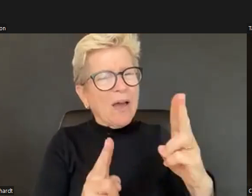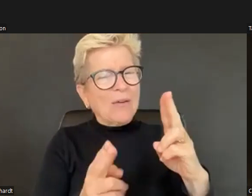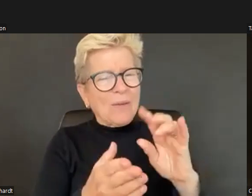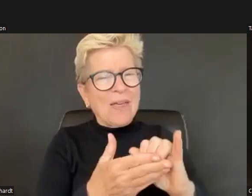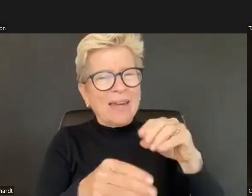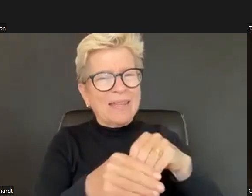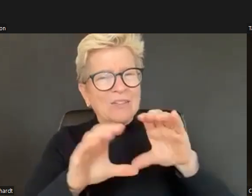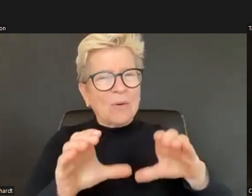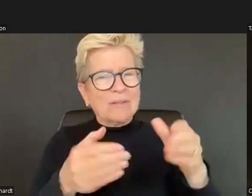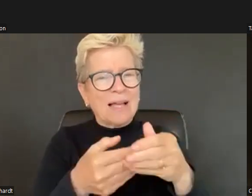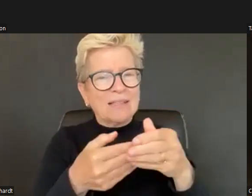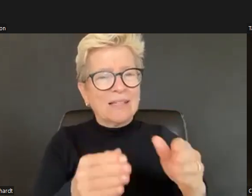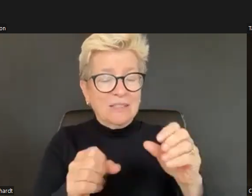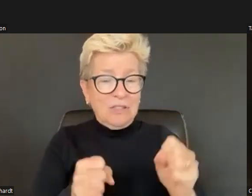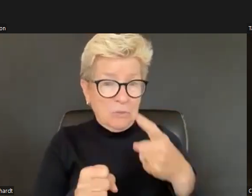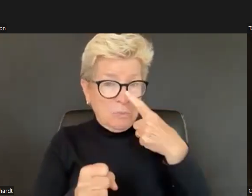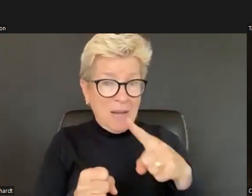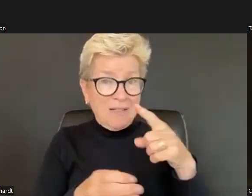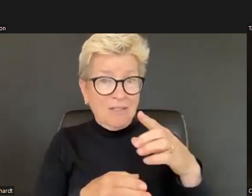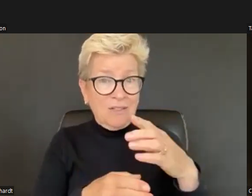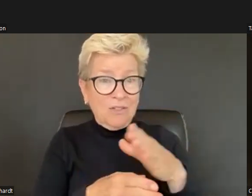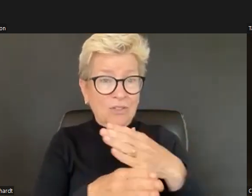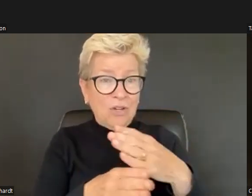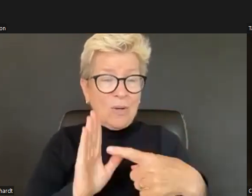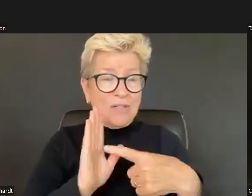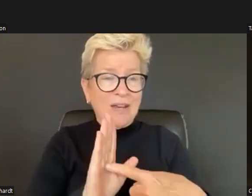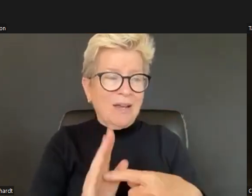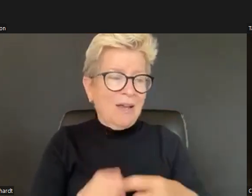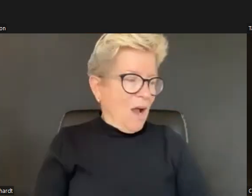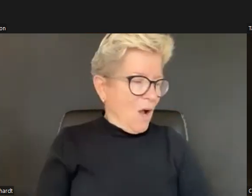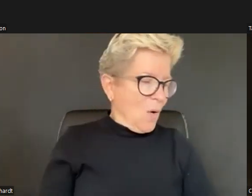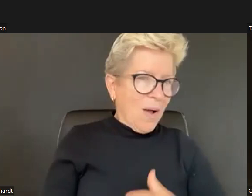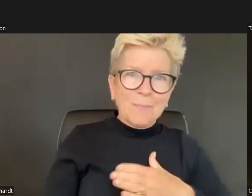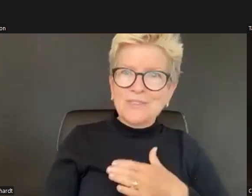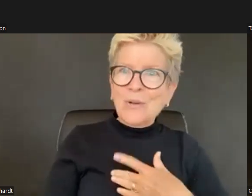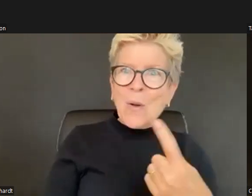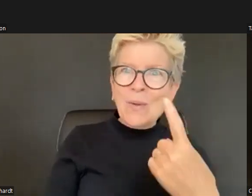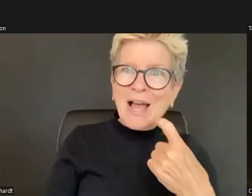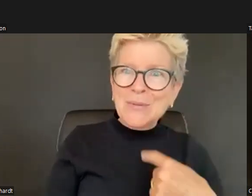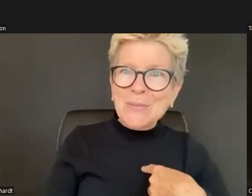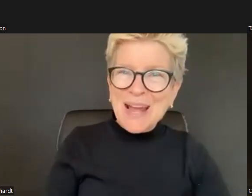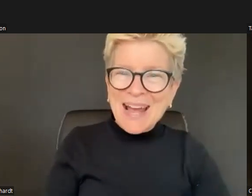You spoke earlier with us a little bit about creative dancing and I'm wondering if you can tell us how is it that you implement some of that